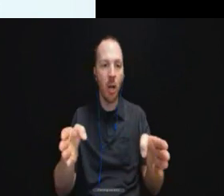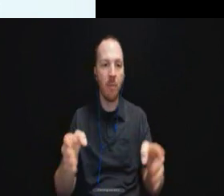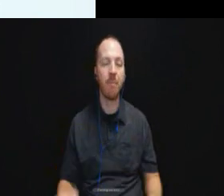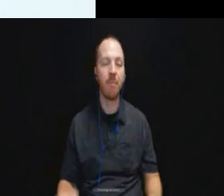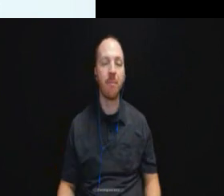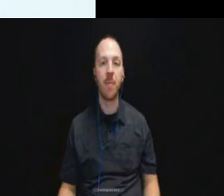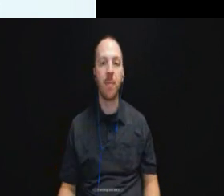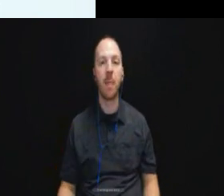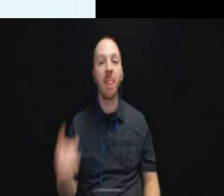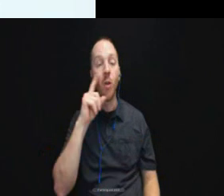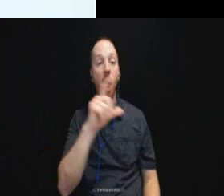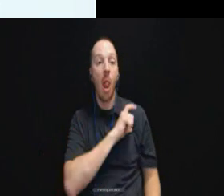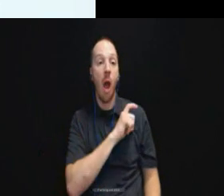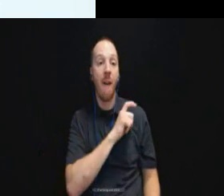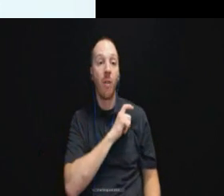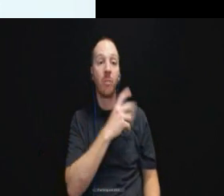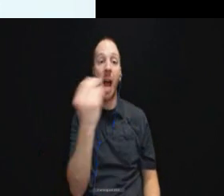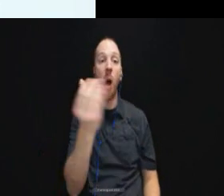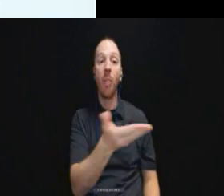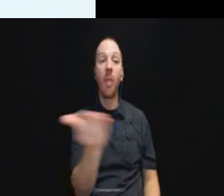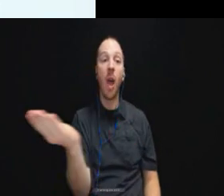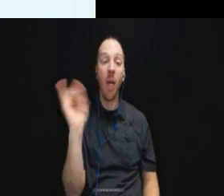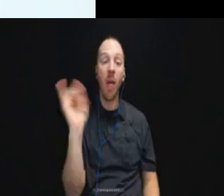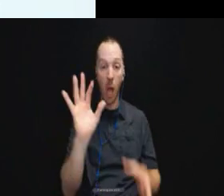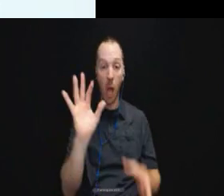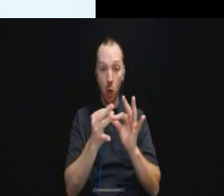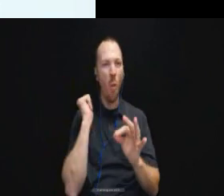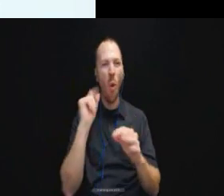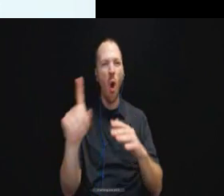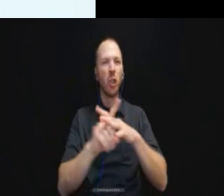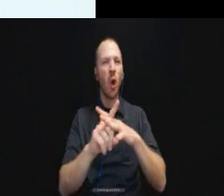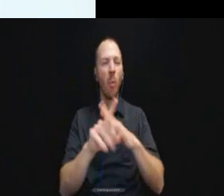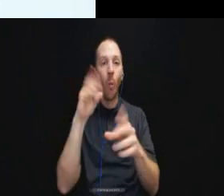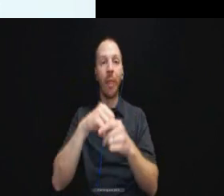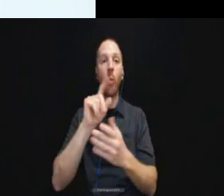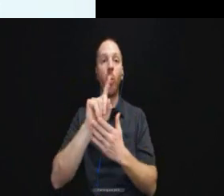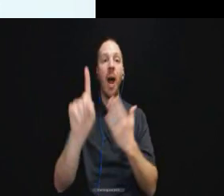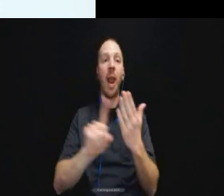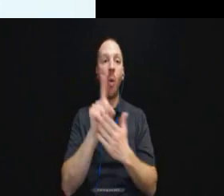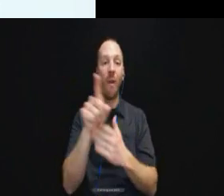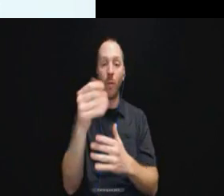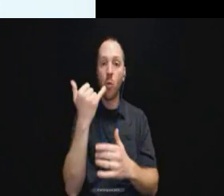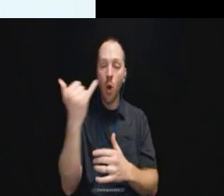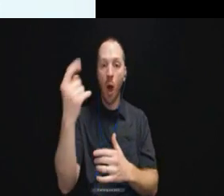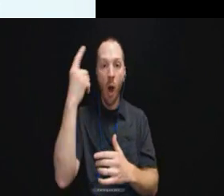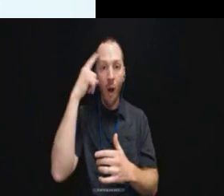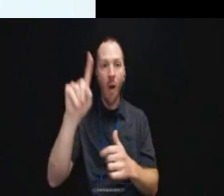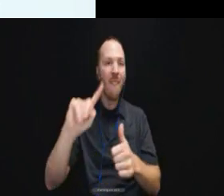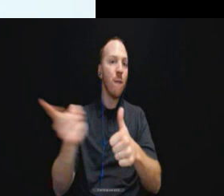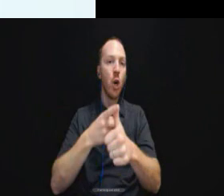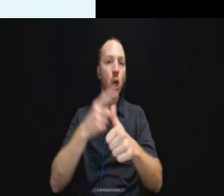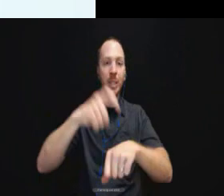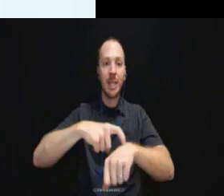So for law enforcement out there that interpreter is not going to show up within an hour if you call them to the very first time when you need them.